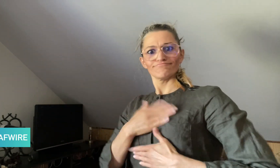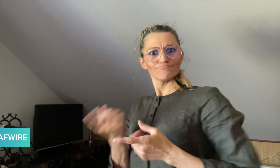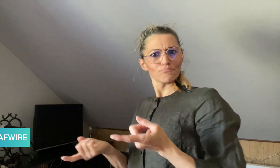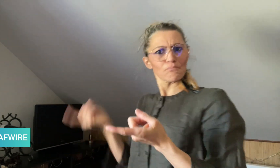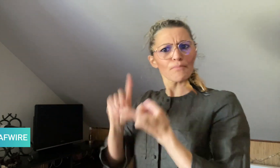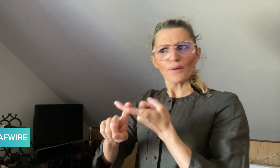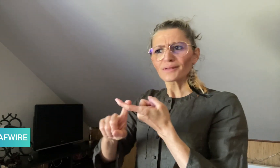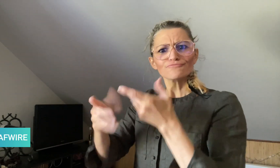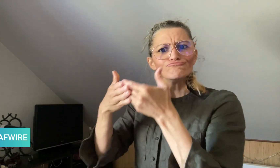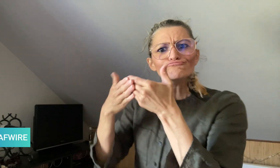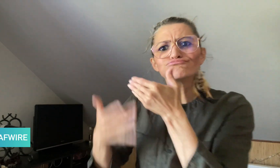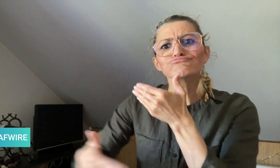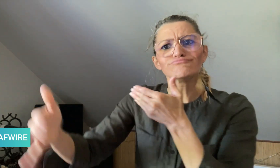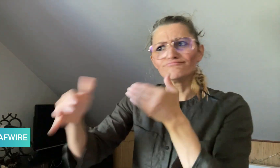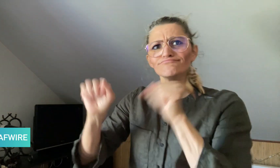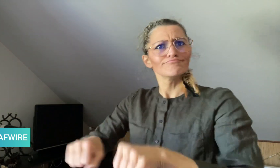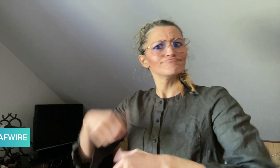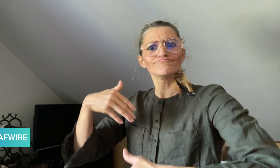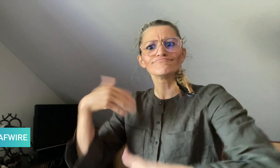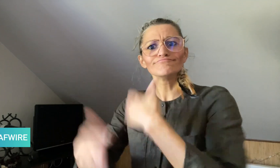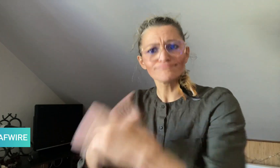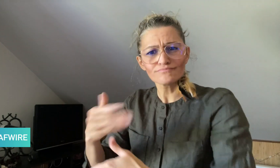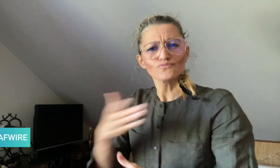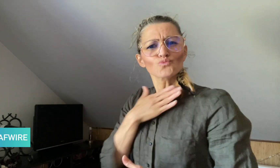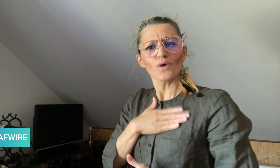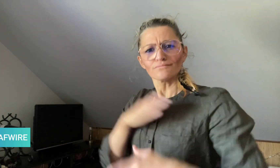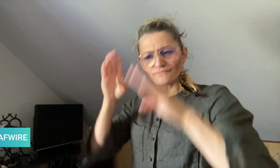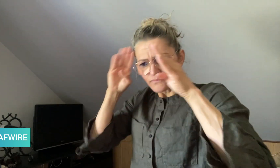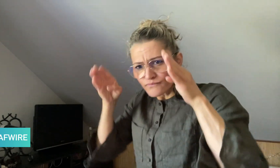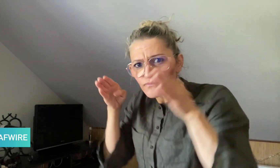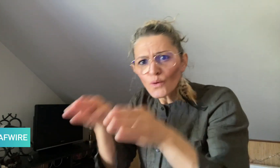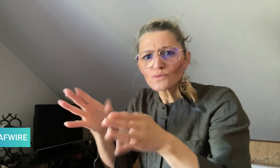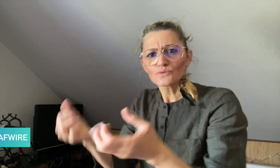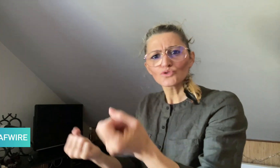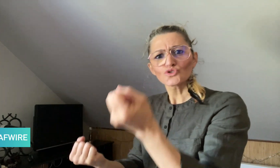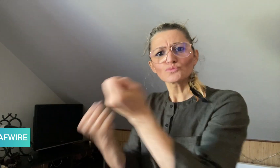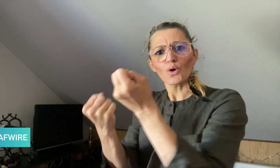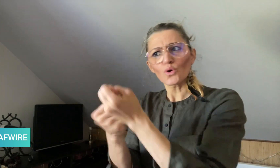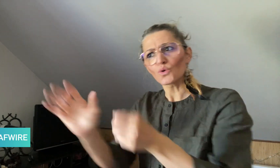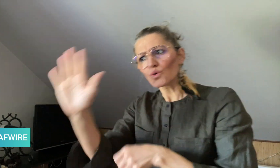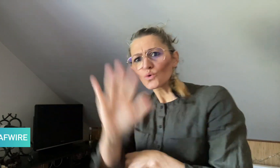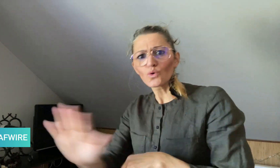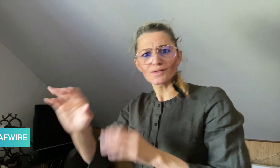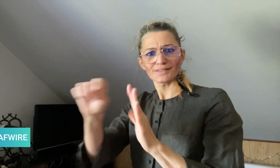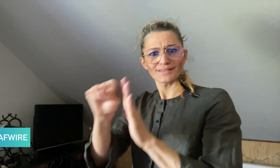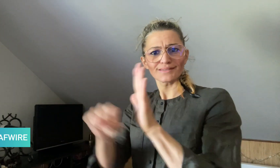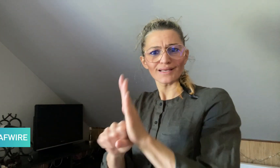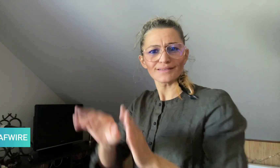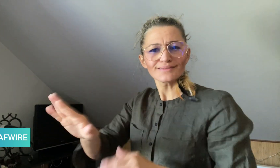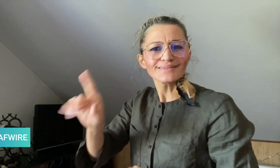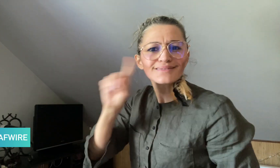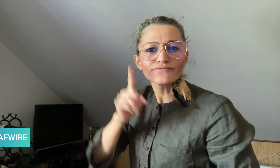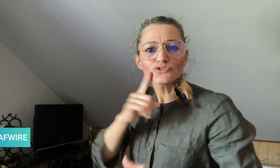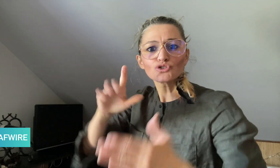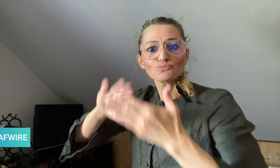can focus on supporting the state’s Deaf community.